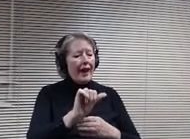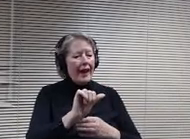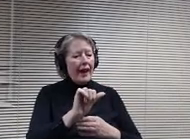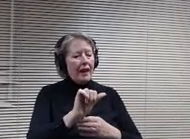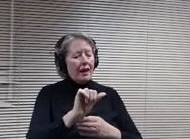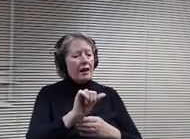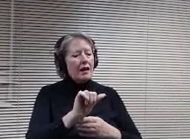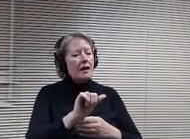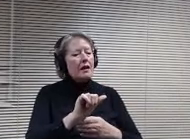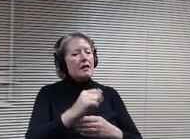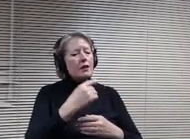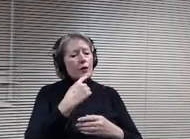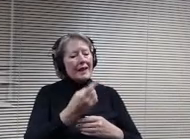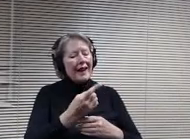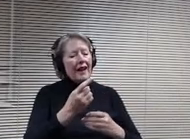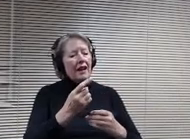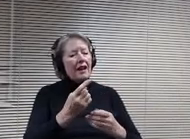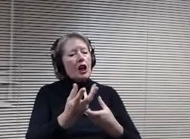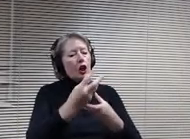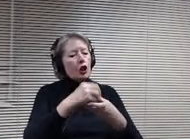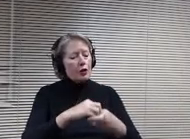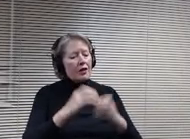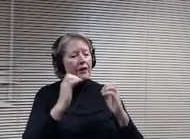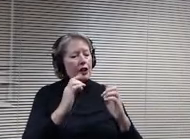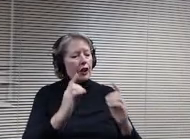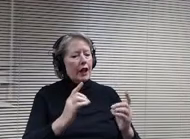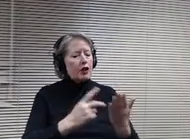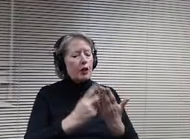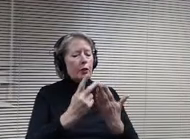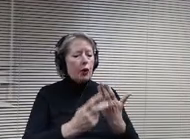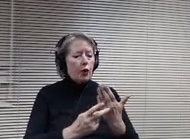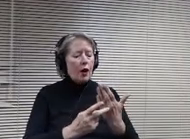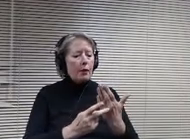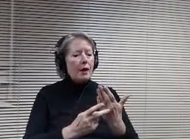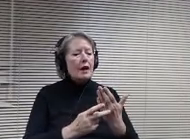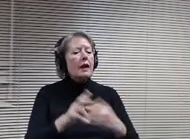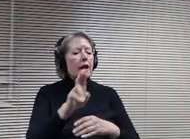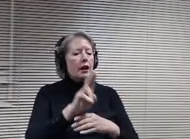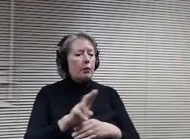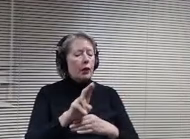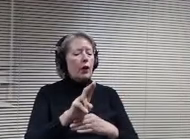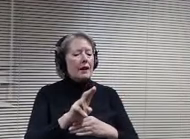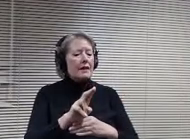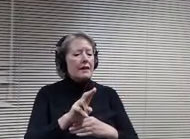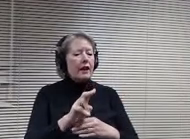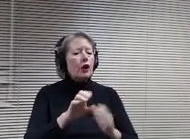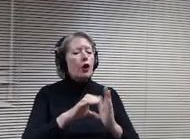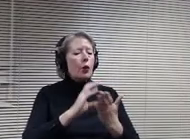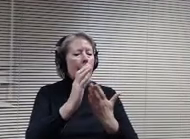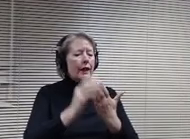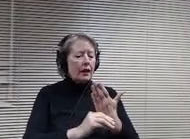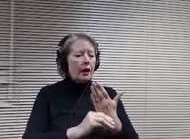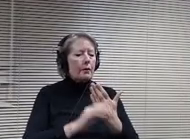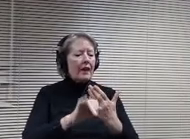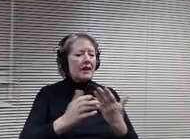that is developed and delivered so that students and staff gain an understanding and appreciation of the cultural and